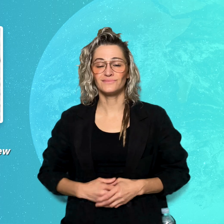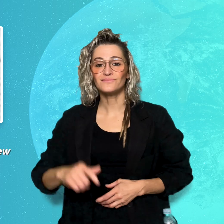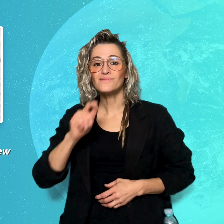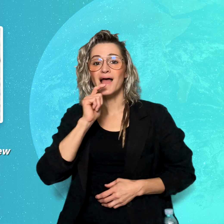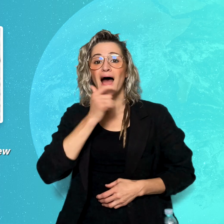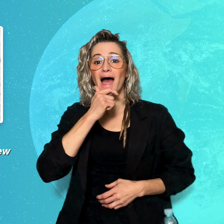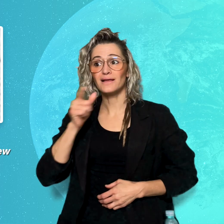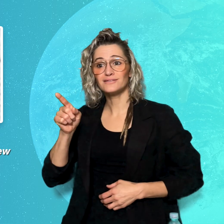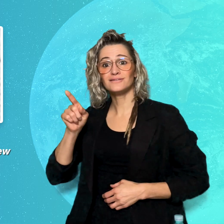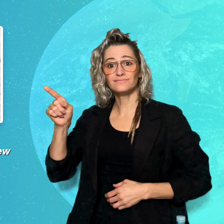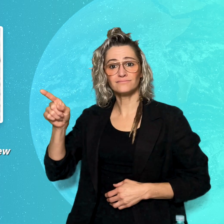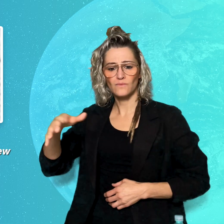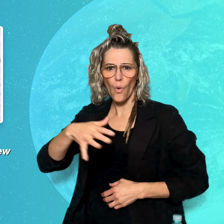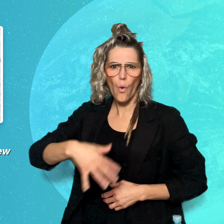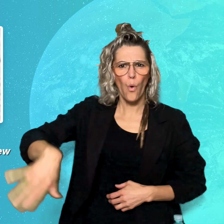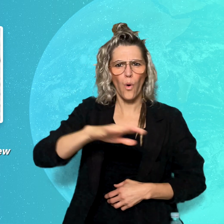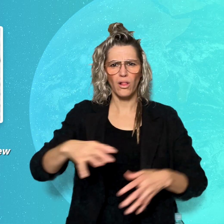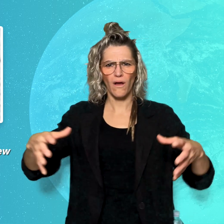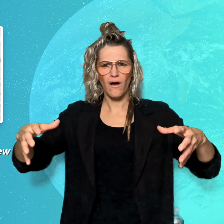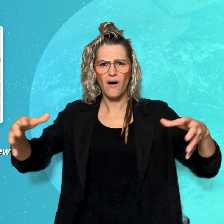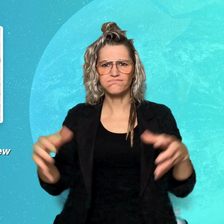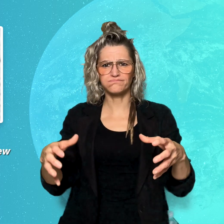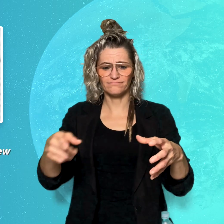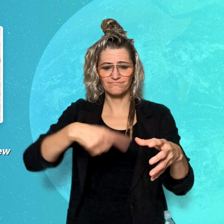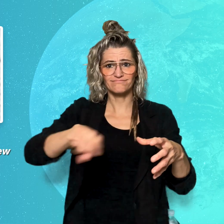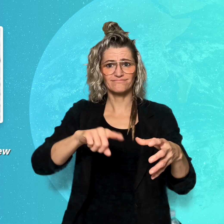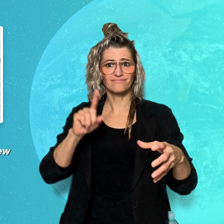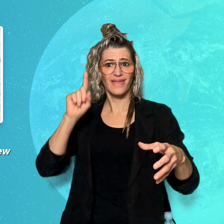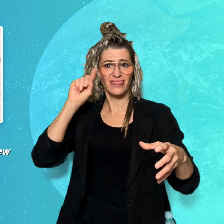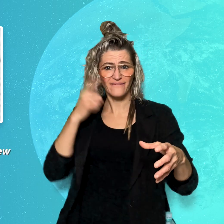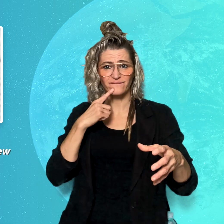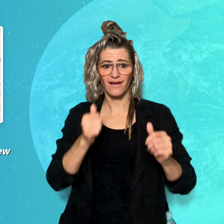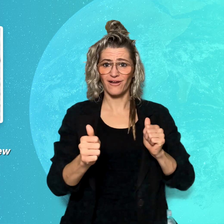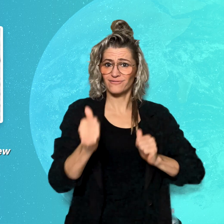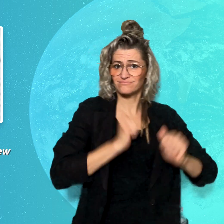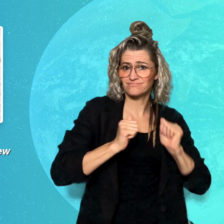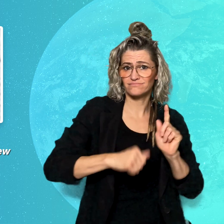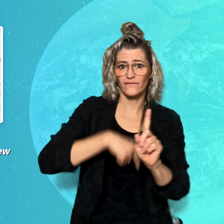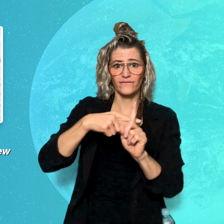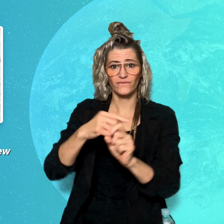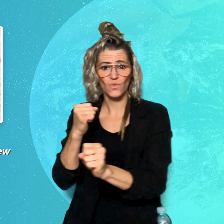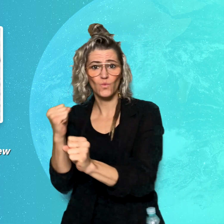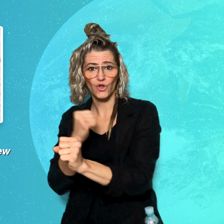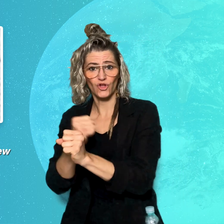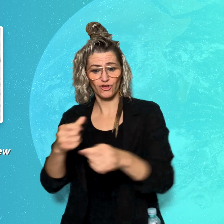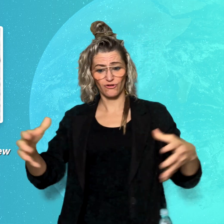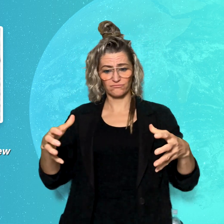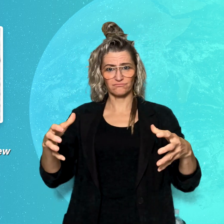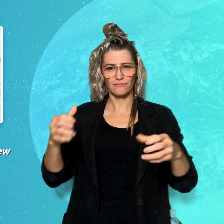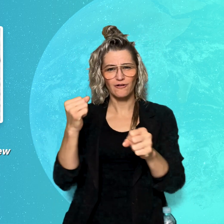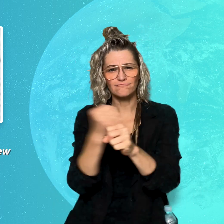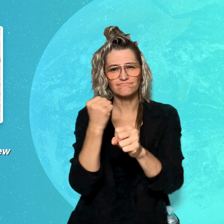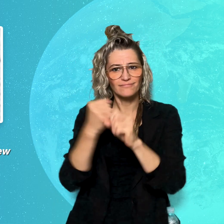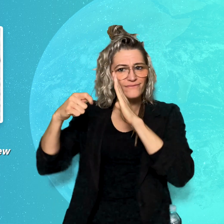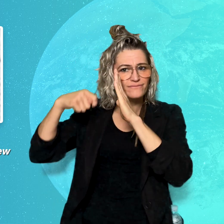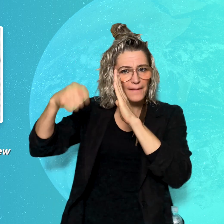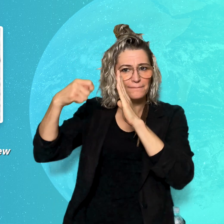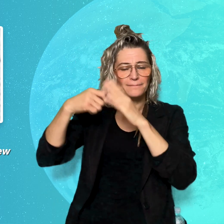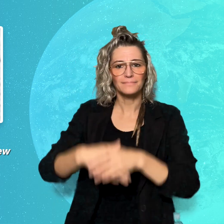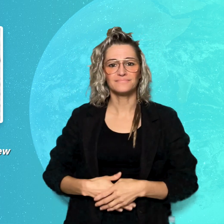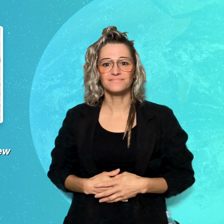Film made by all-Deaf cast and crew